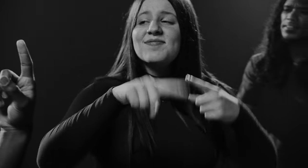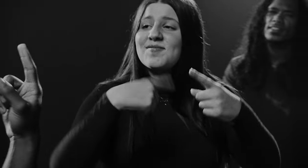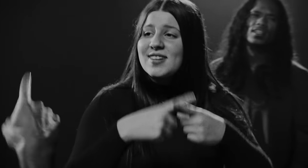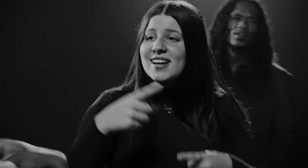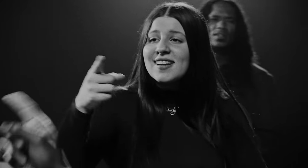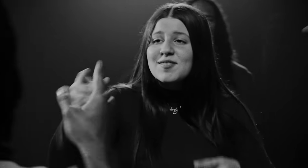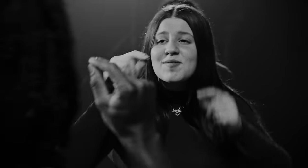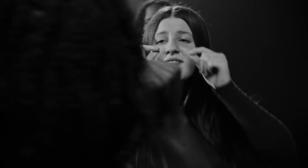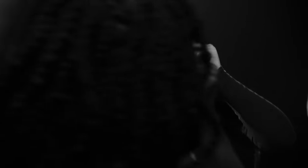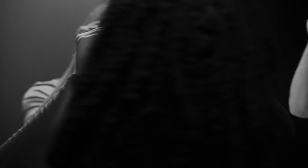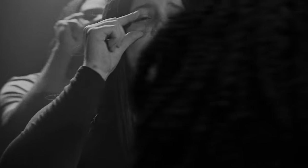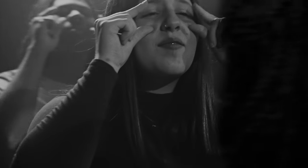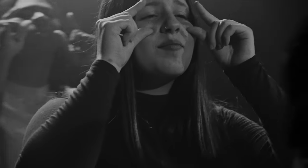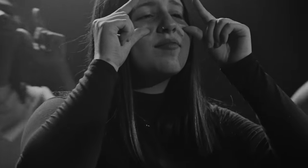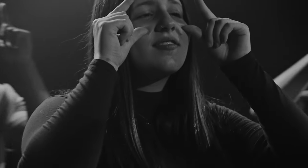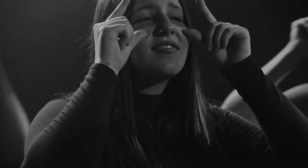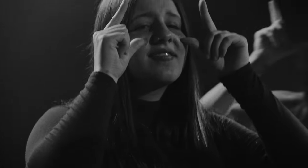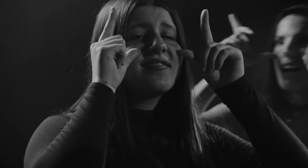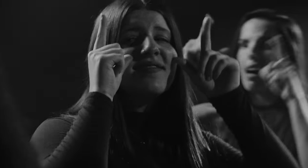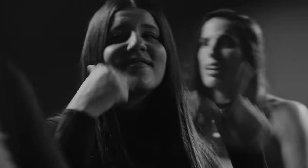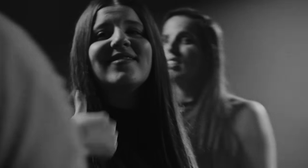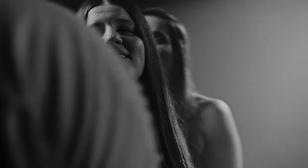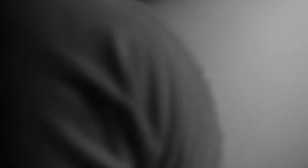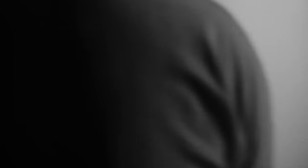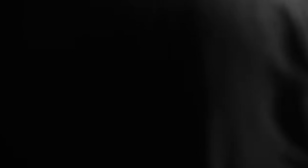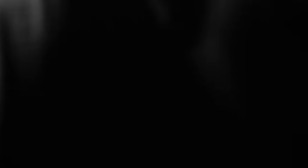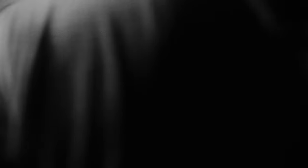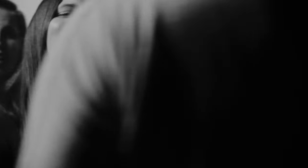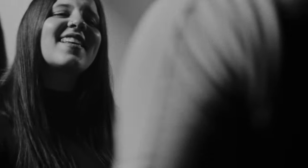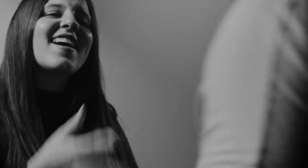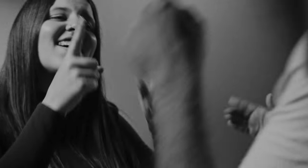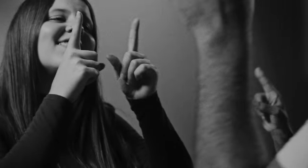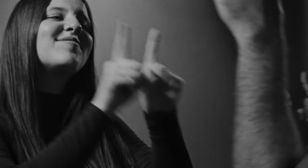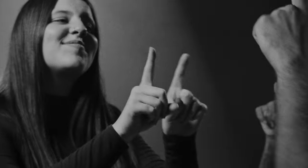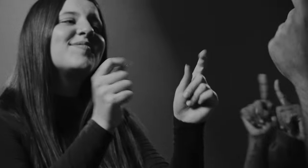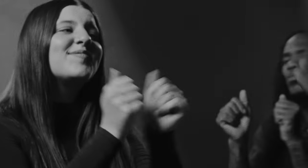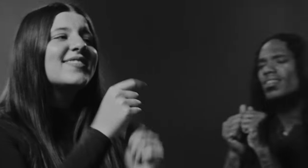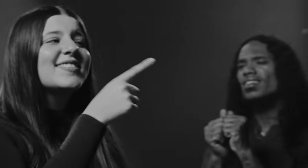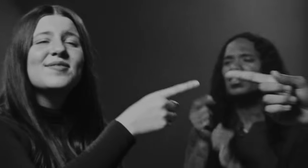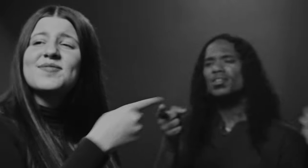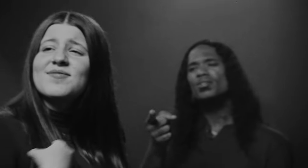AND WHEN YOU OPEN YOUR EYES I’LL BE THERE BY YOUR SIDE